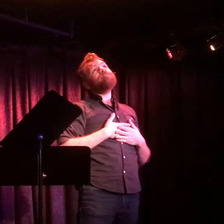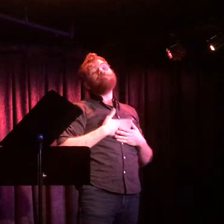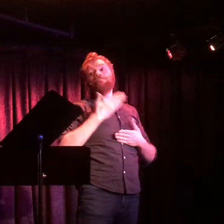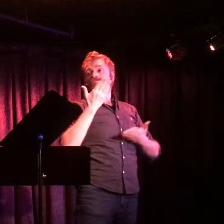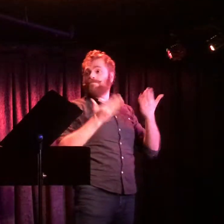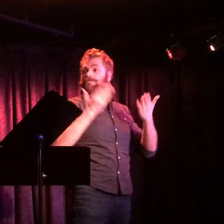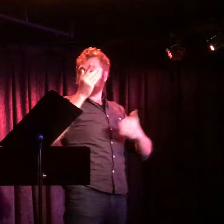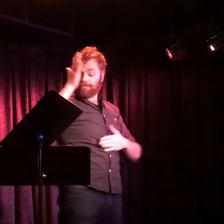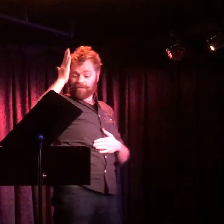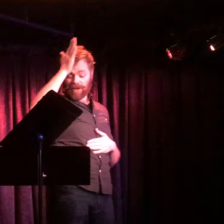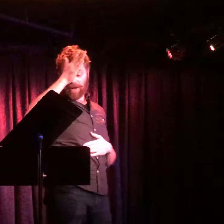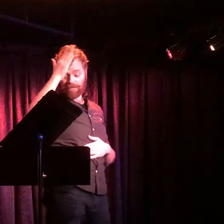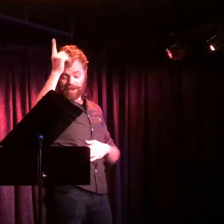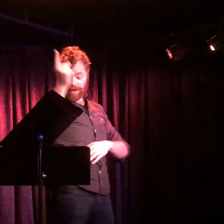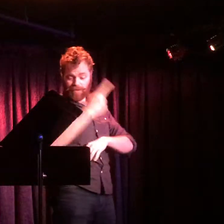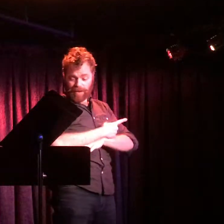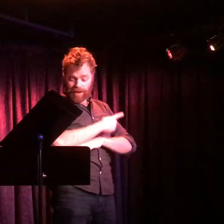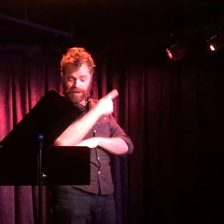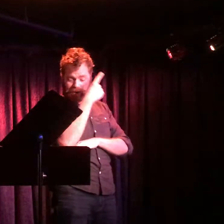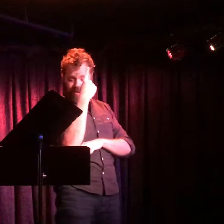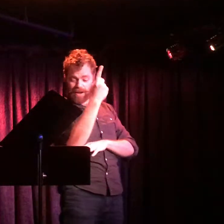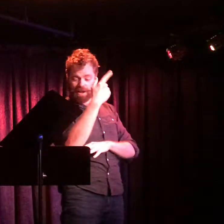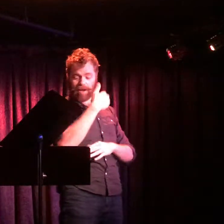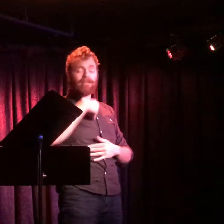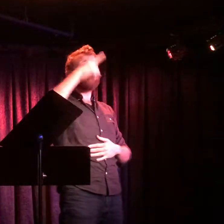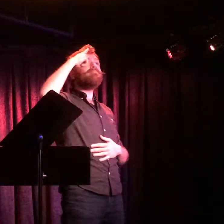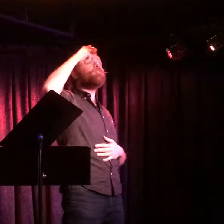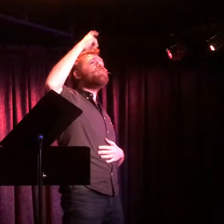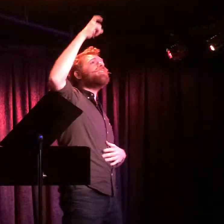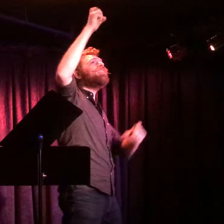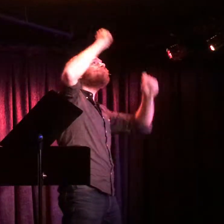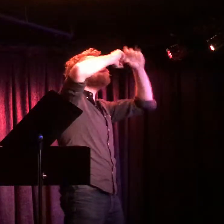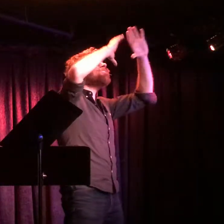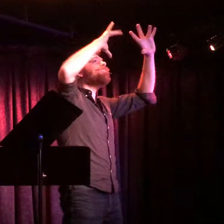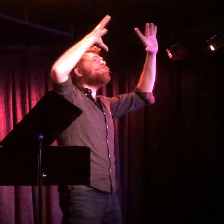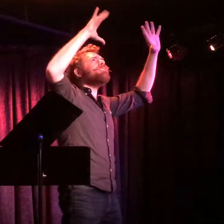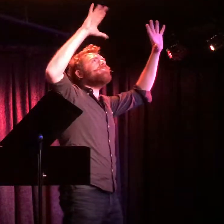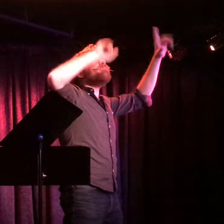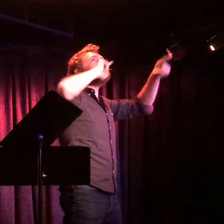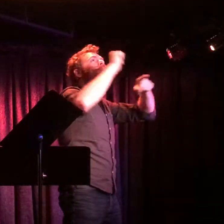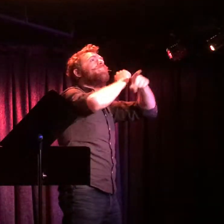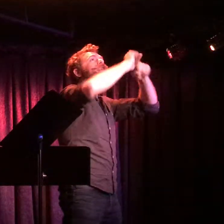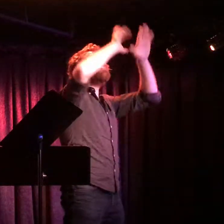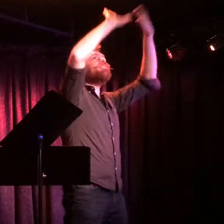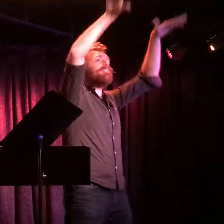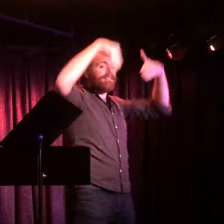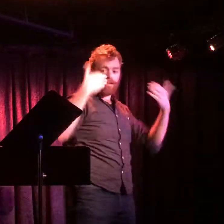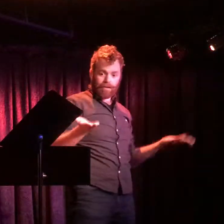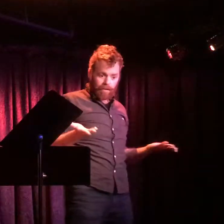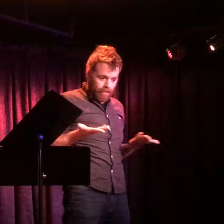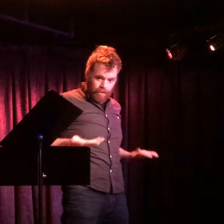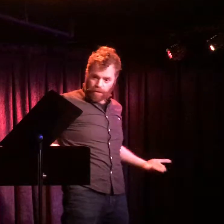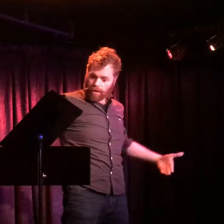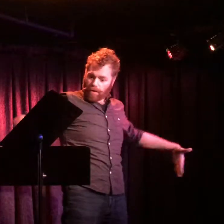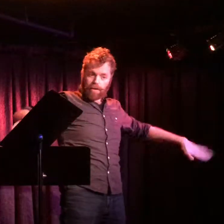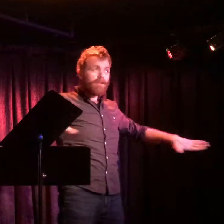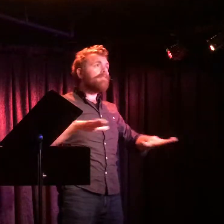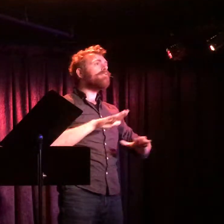Someday, maybe, all my dreams will be repaid.